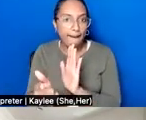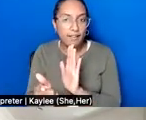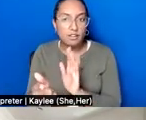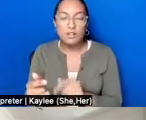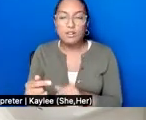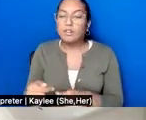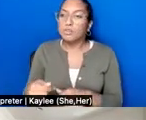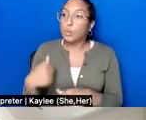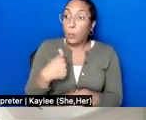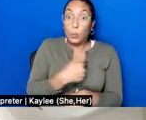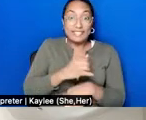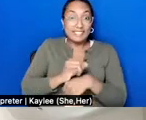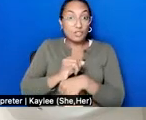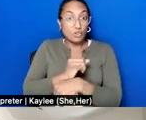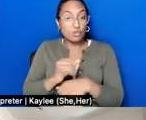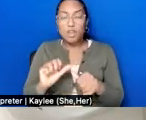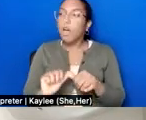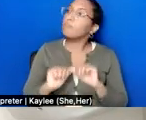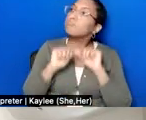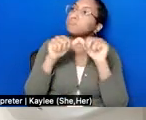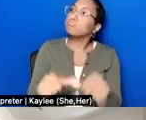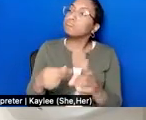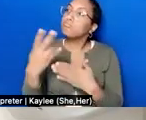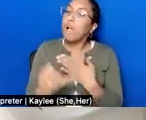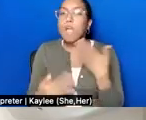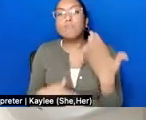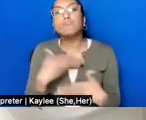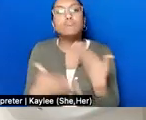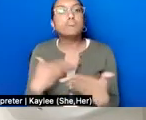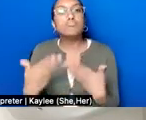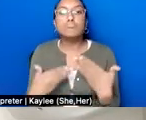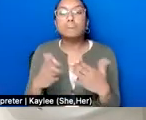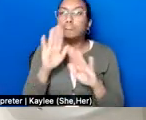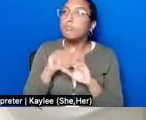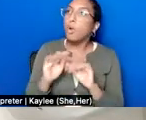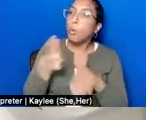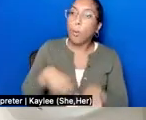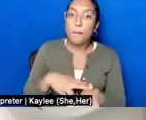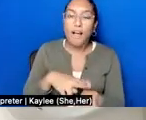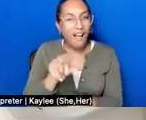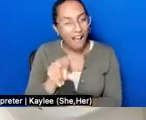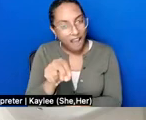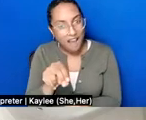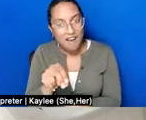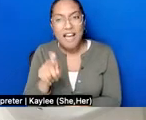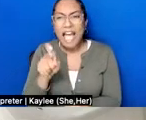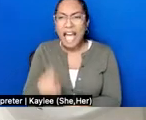carry on with this project without acknowledging this. And I think, for me, this was one of the-